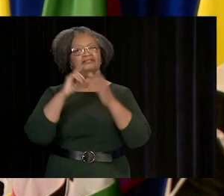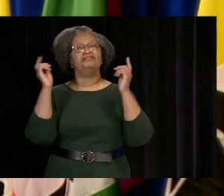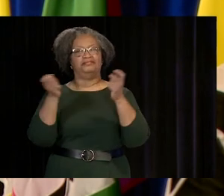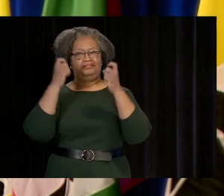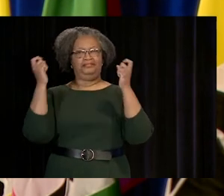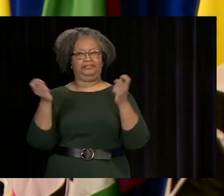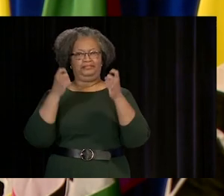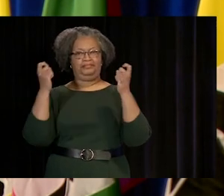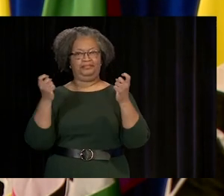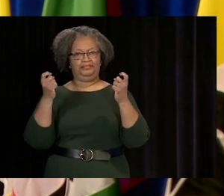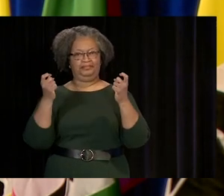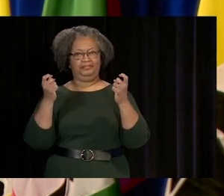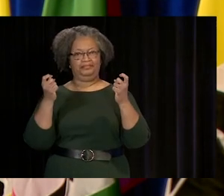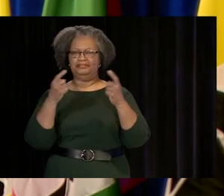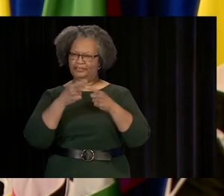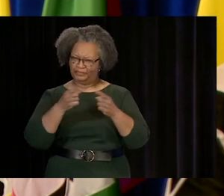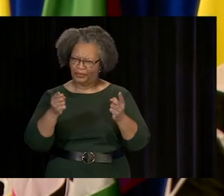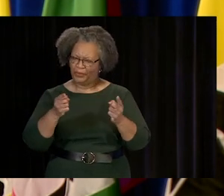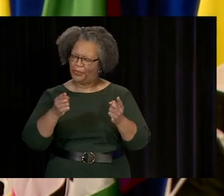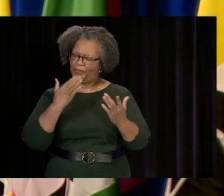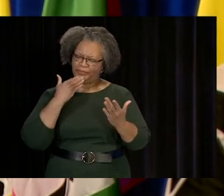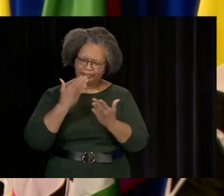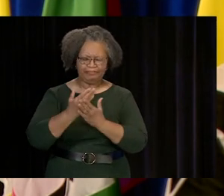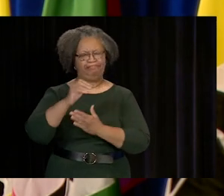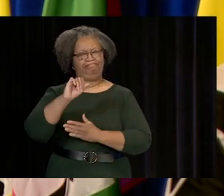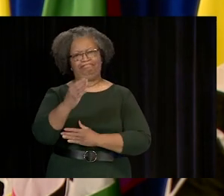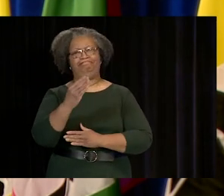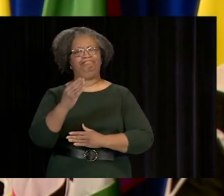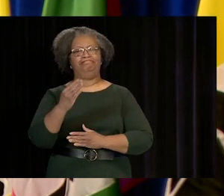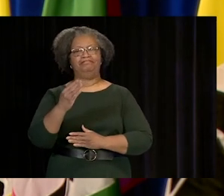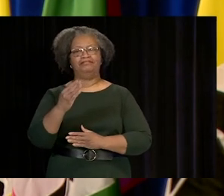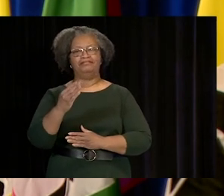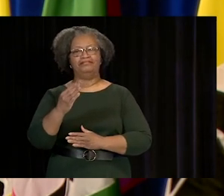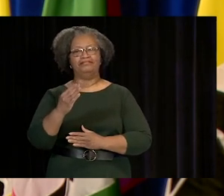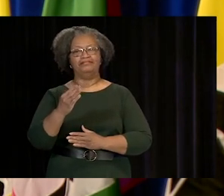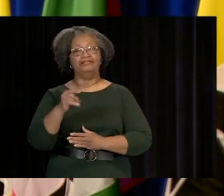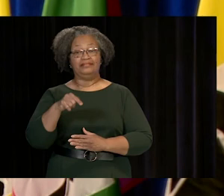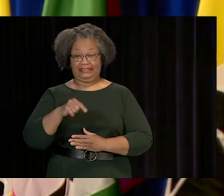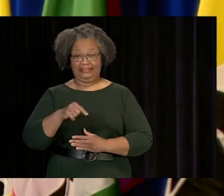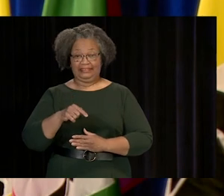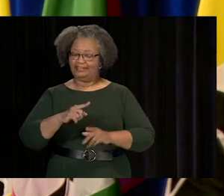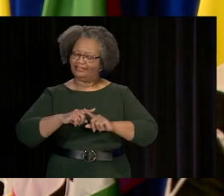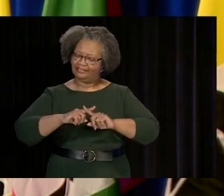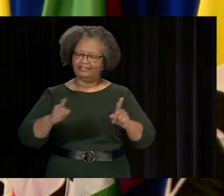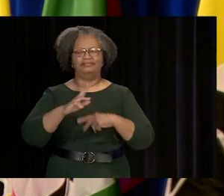TO YOU, I WANT TO SAY JOB WELL DONE. THIS IS, INDEED, A DIFFERENT KIND OF GRADUATION, OF COURSE.